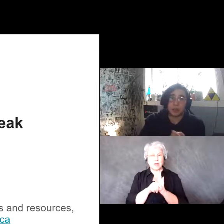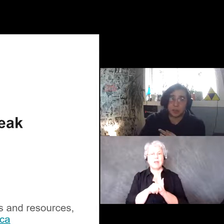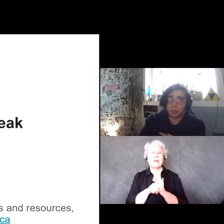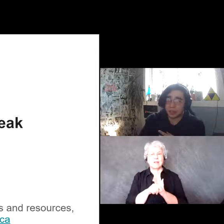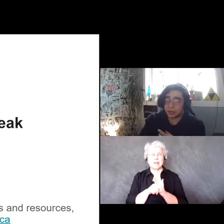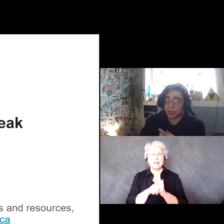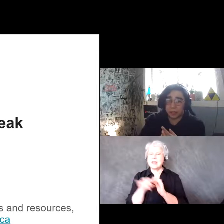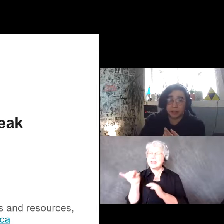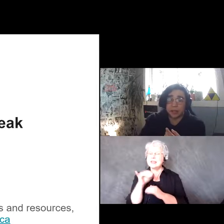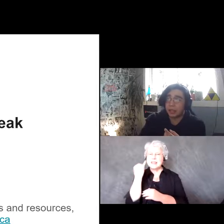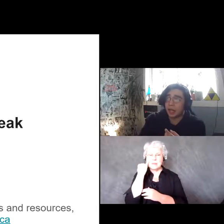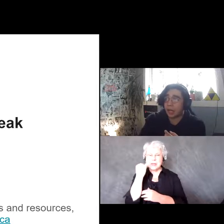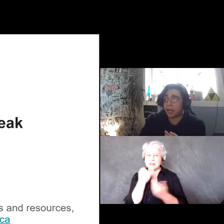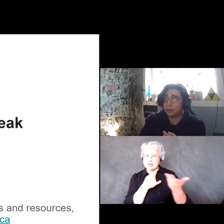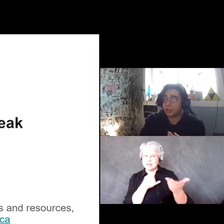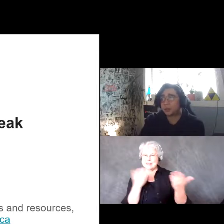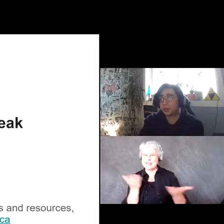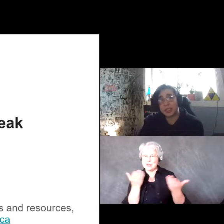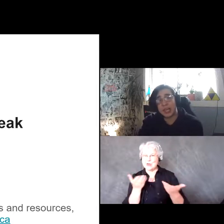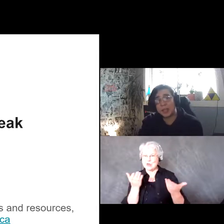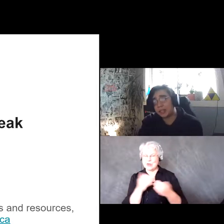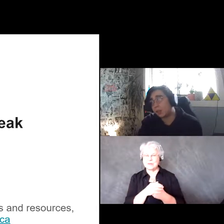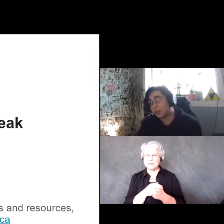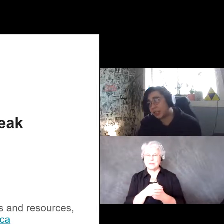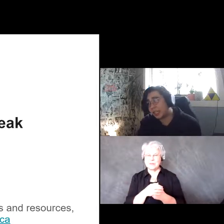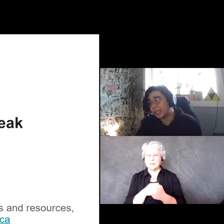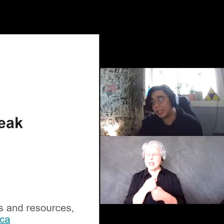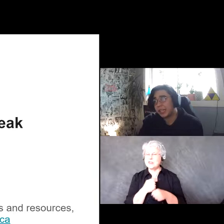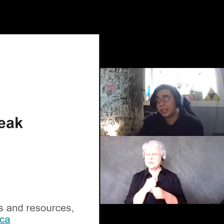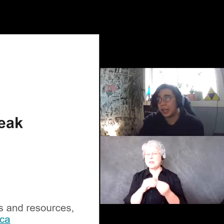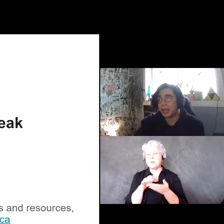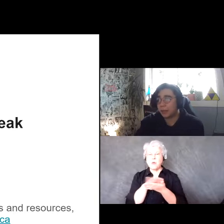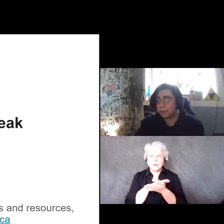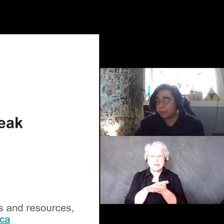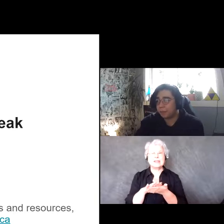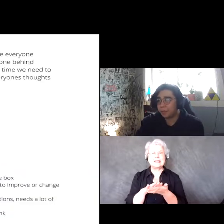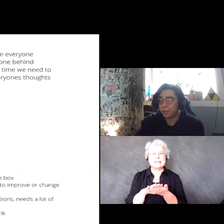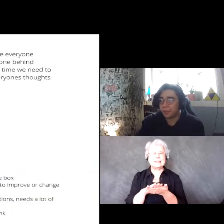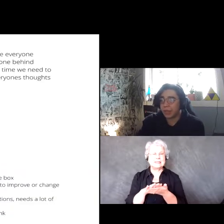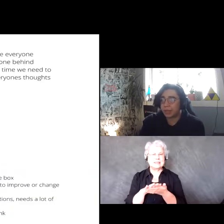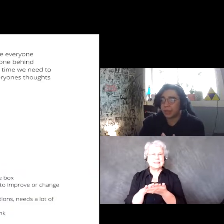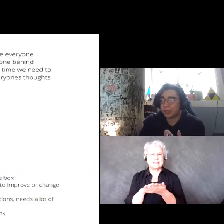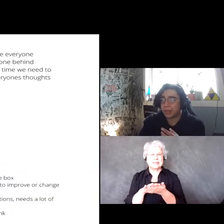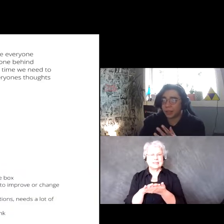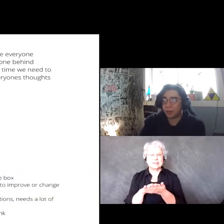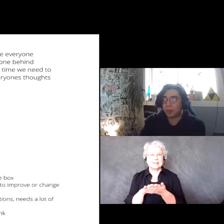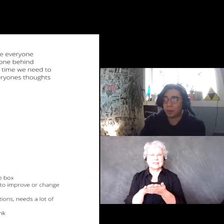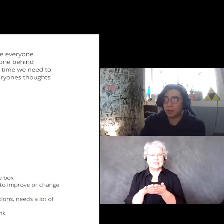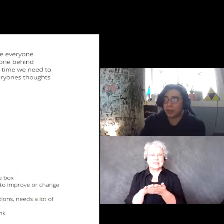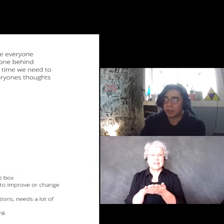to what they are doing here. Just kind of makes it a lot more clean and a little more professional.